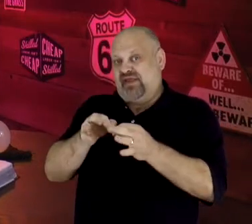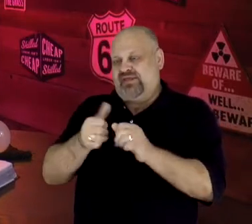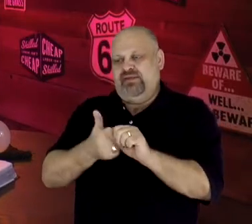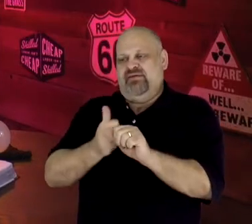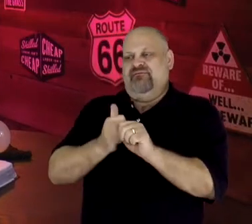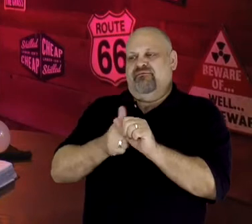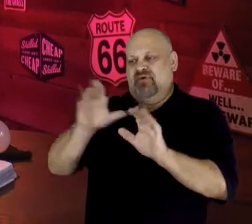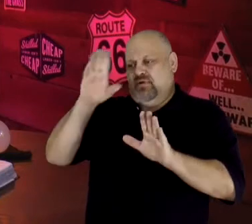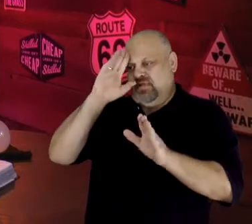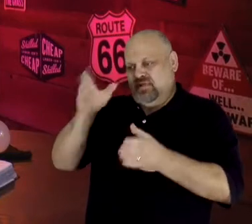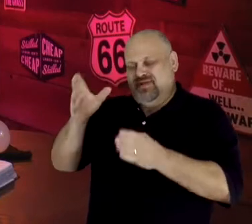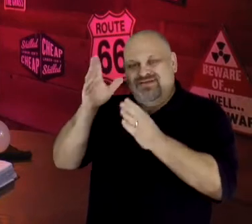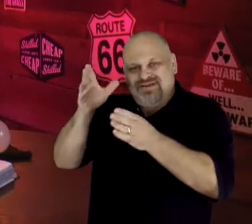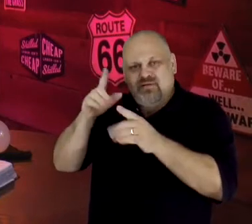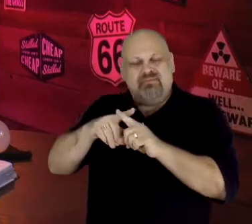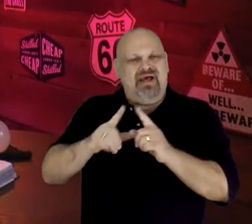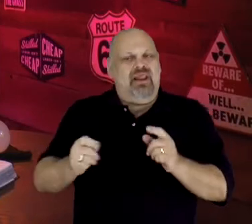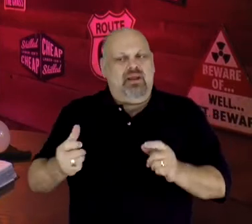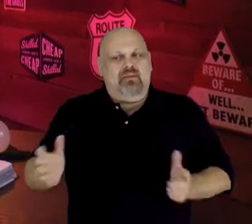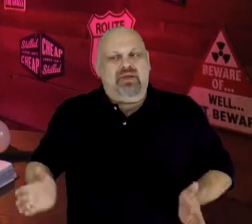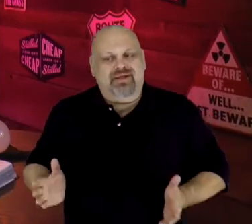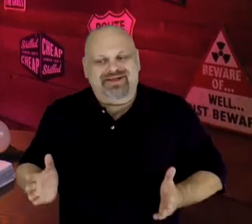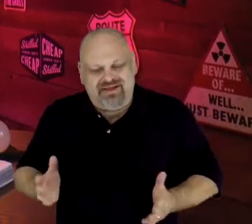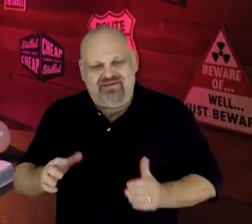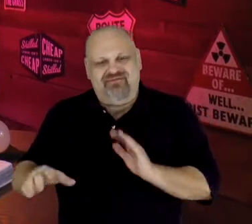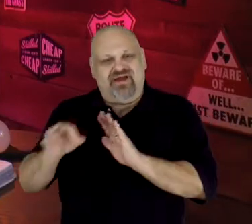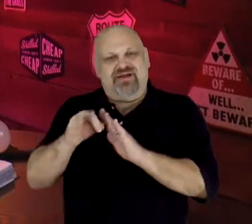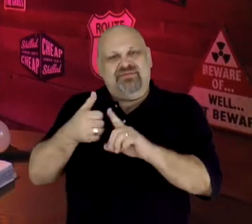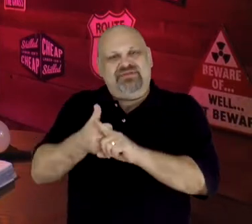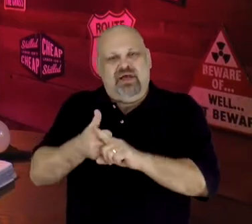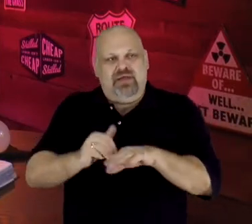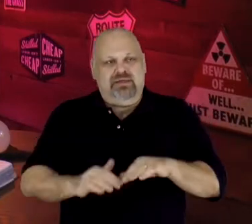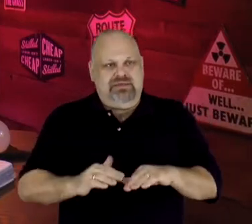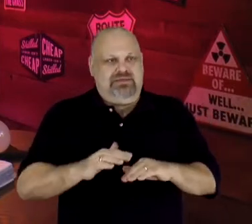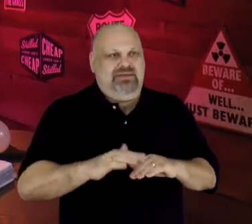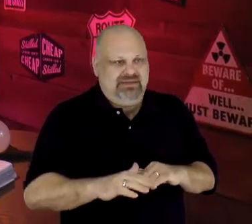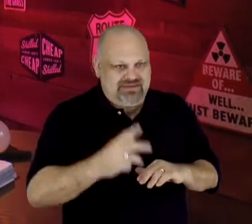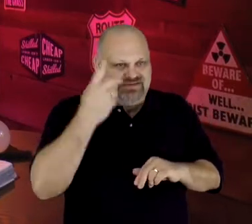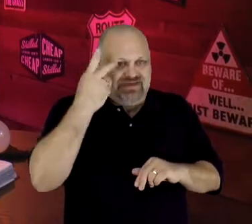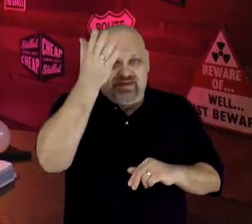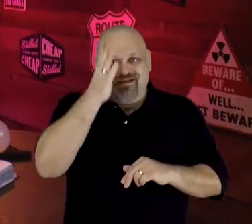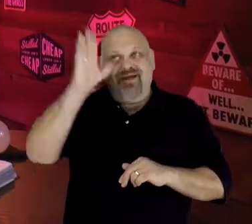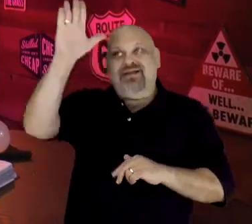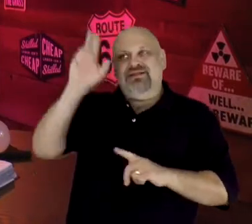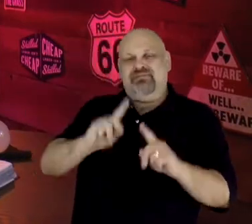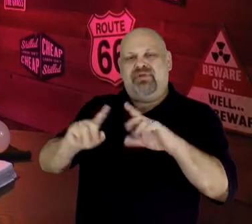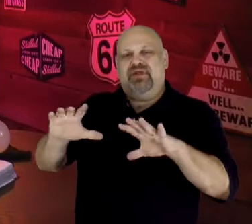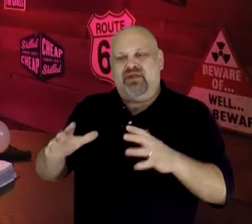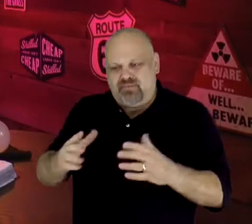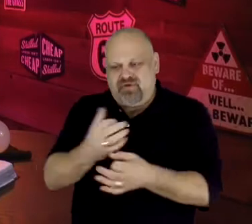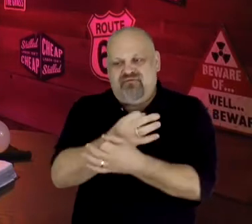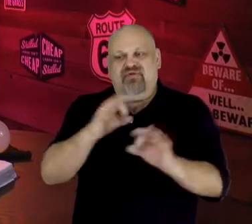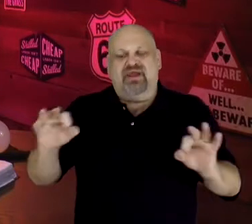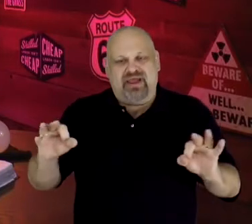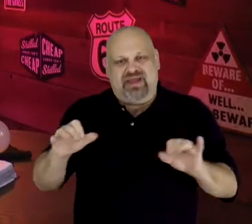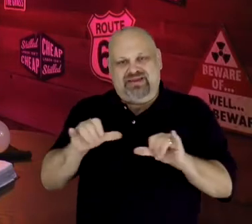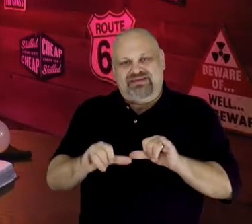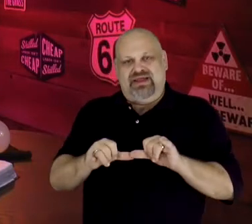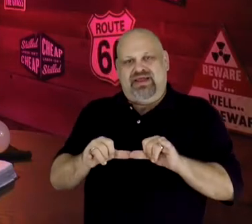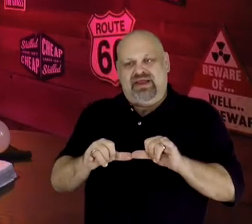he found himself stepping out to see God's people set free. And, he remained faithfully self-aware